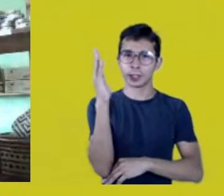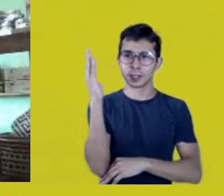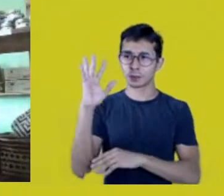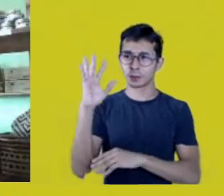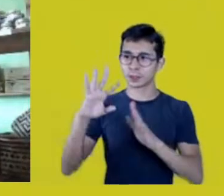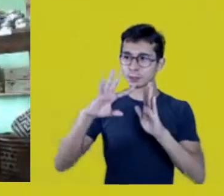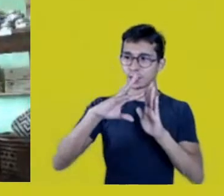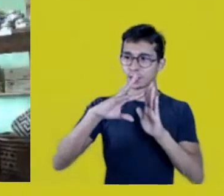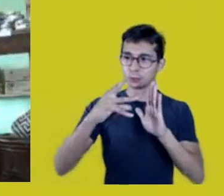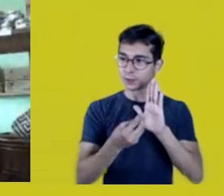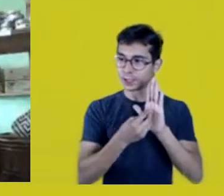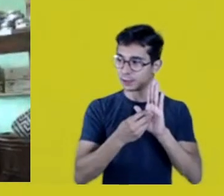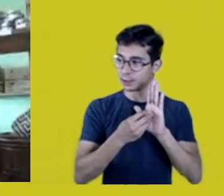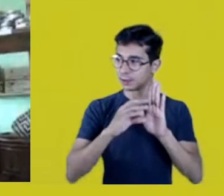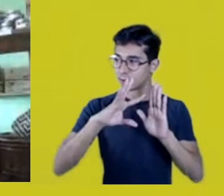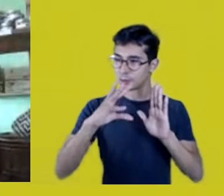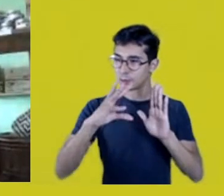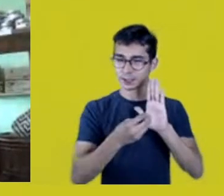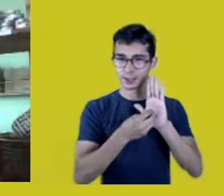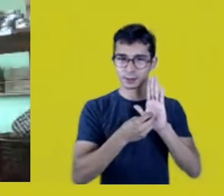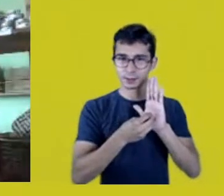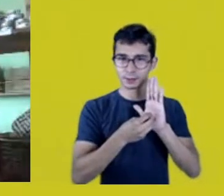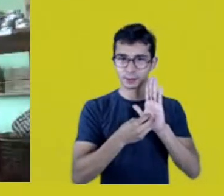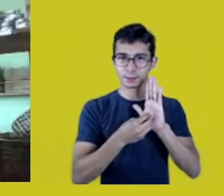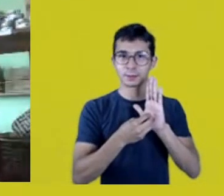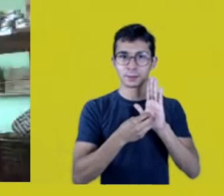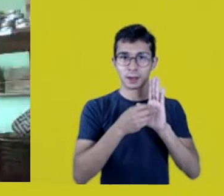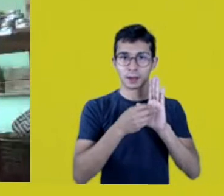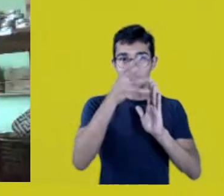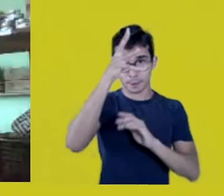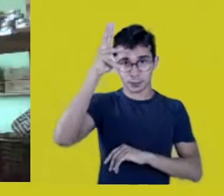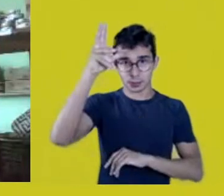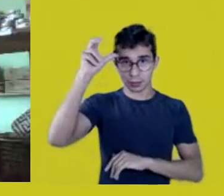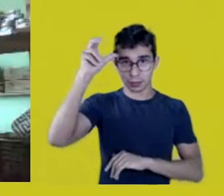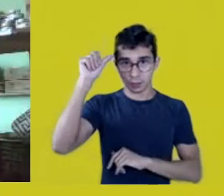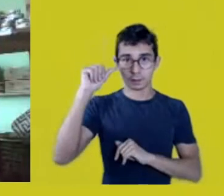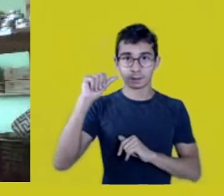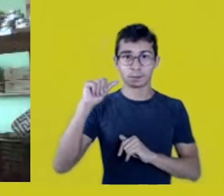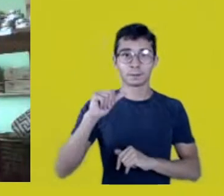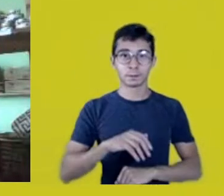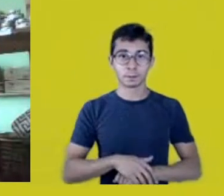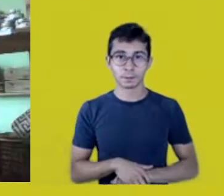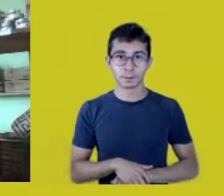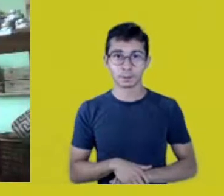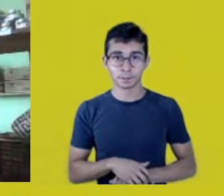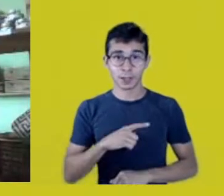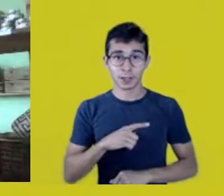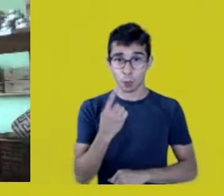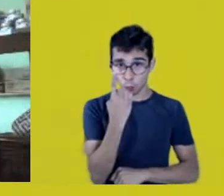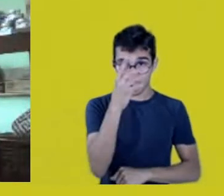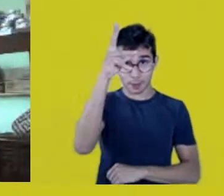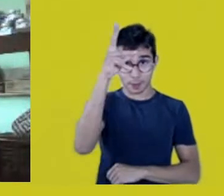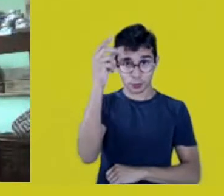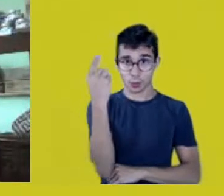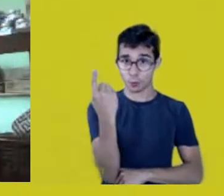because there isn’t just one Amazon; there are many Amazons.